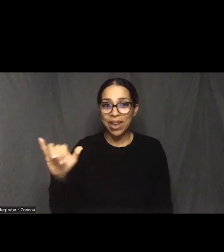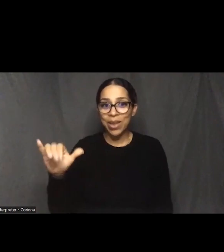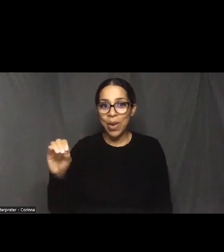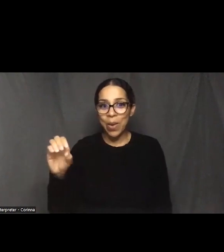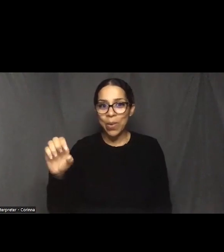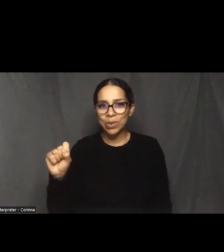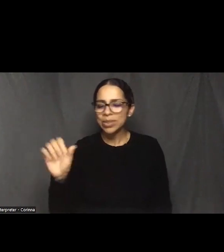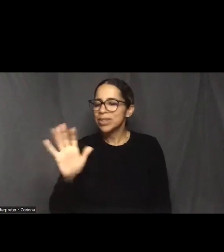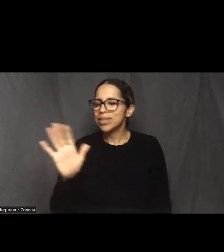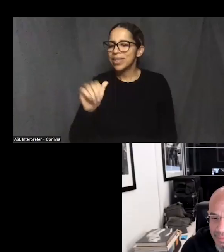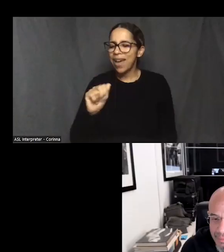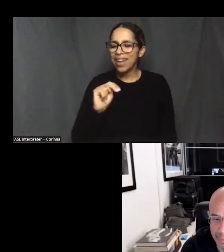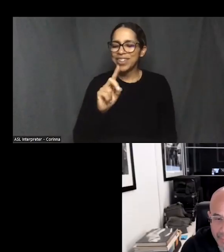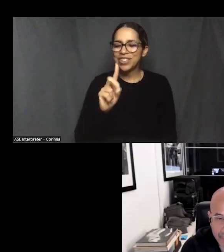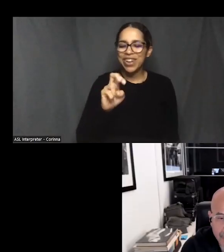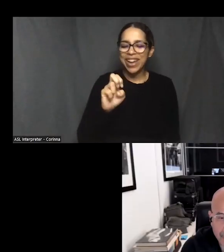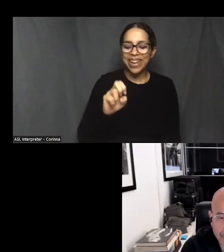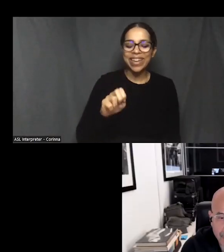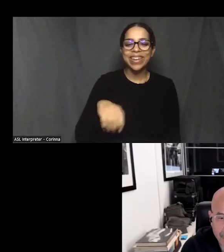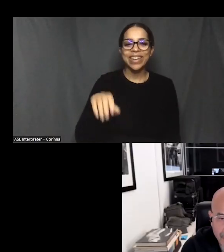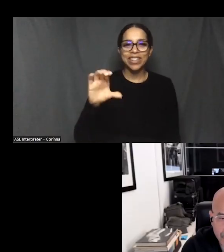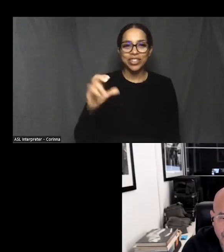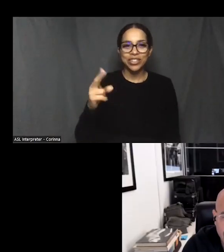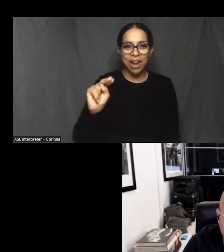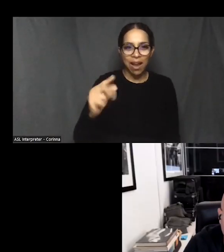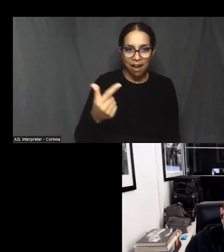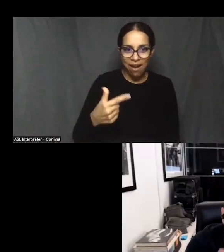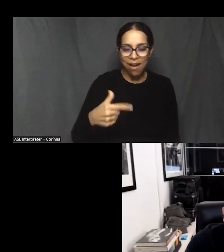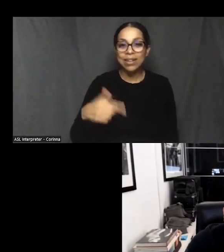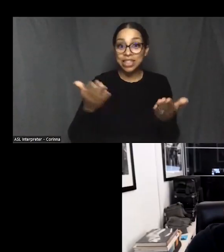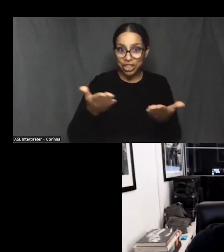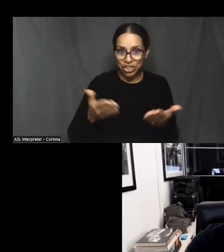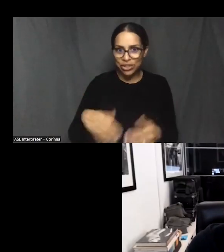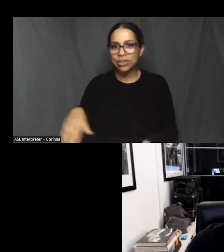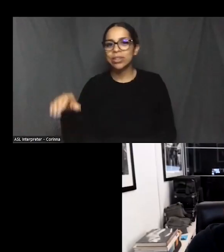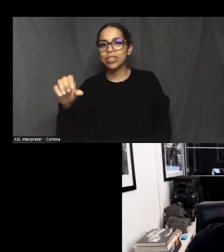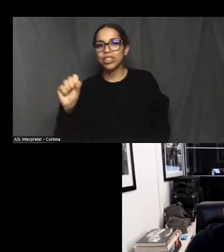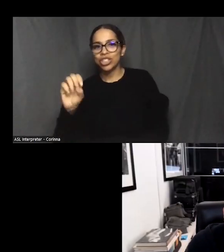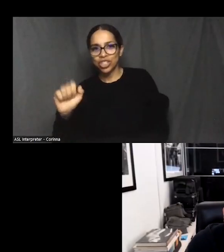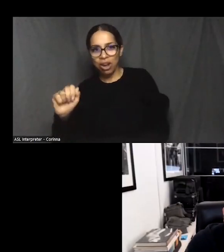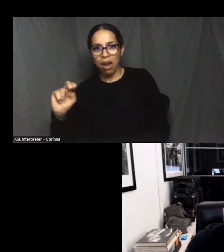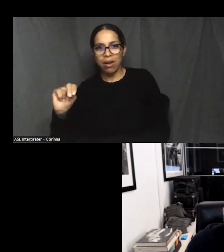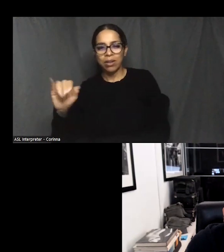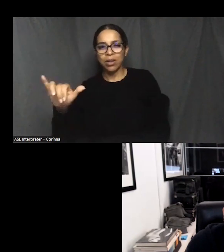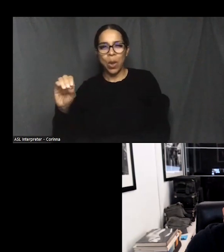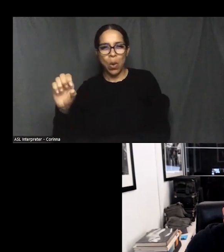here, and Sean Yoes will hopefully join us for the program at the end.